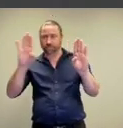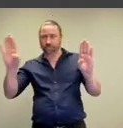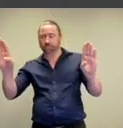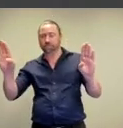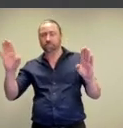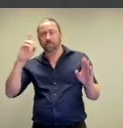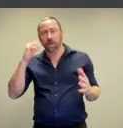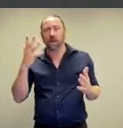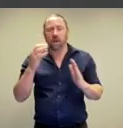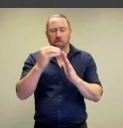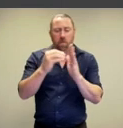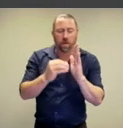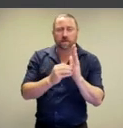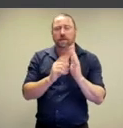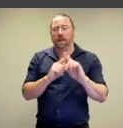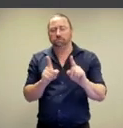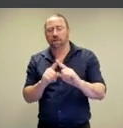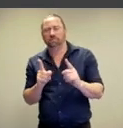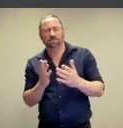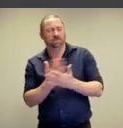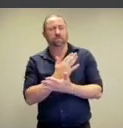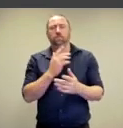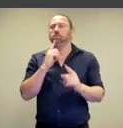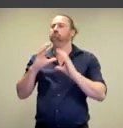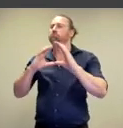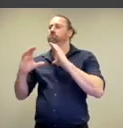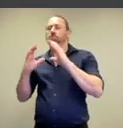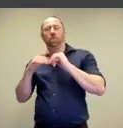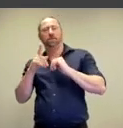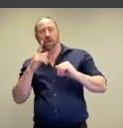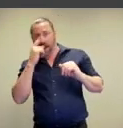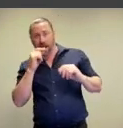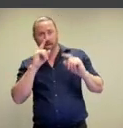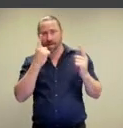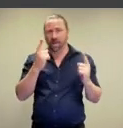context of